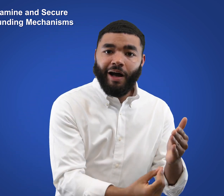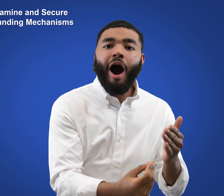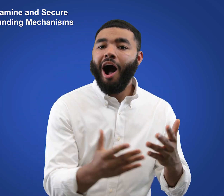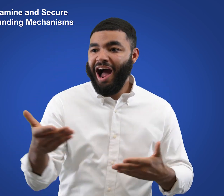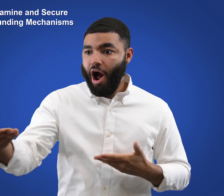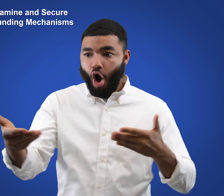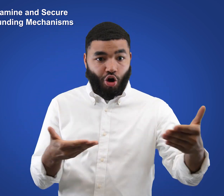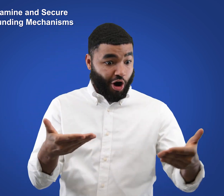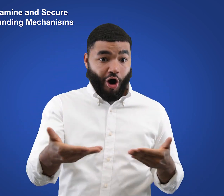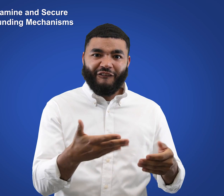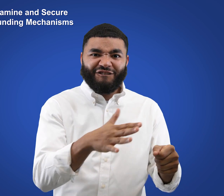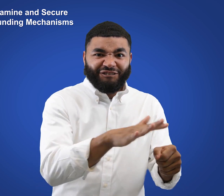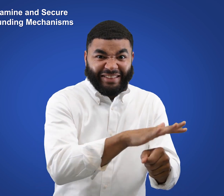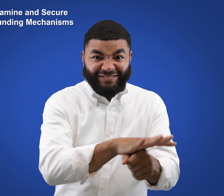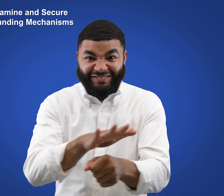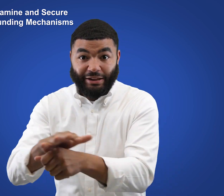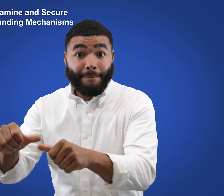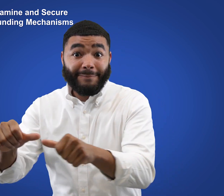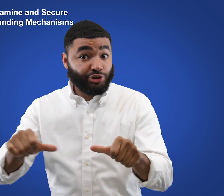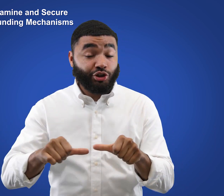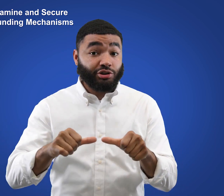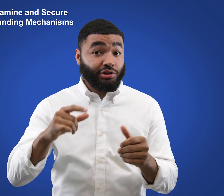and fill positions